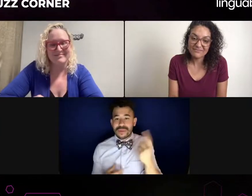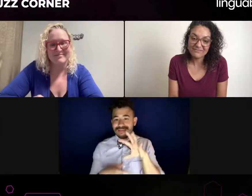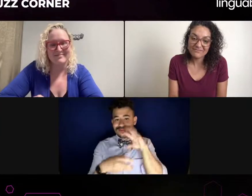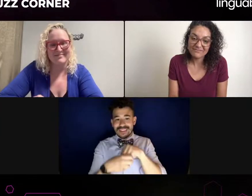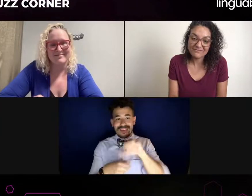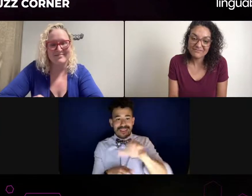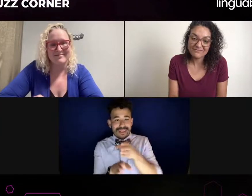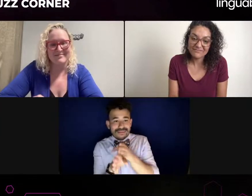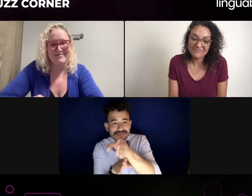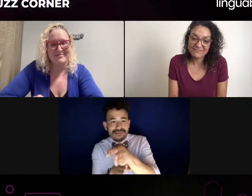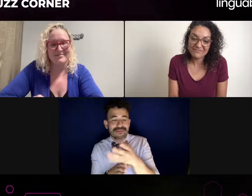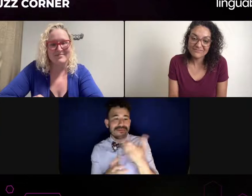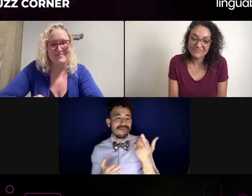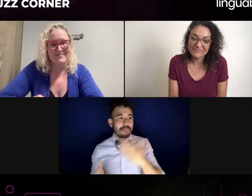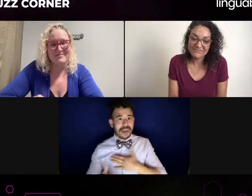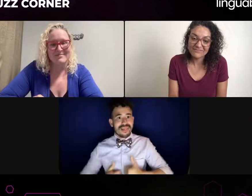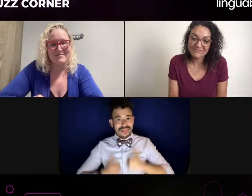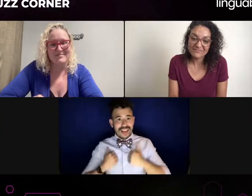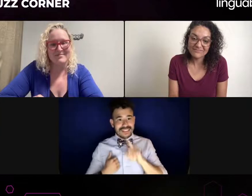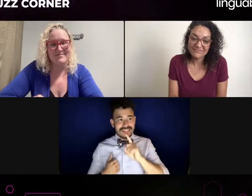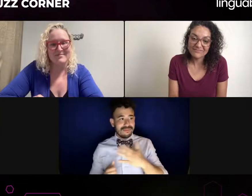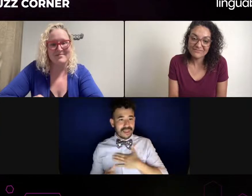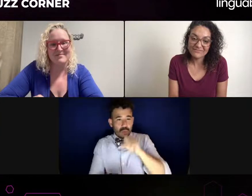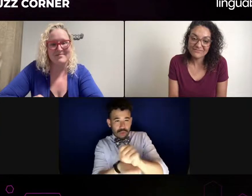What options do you have in a perfect world?